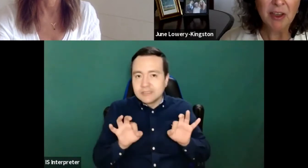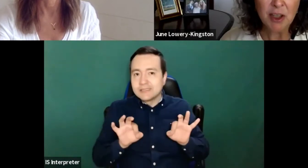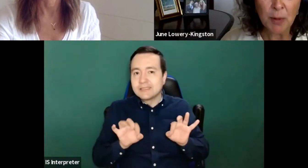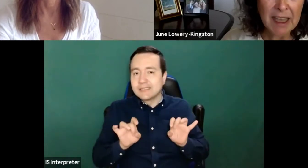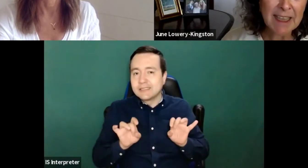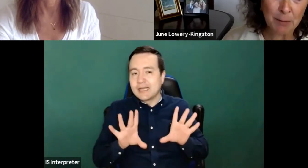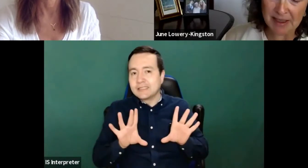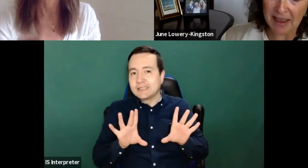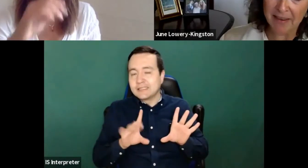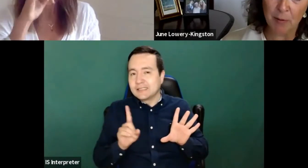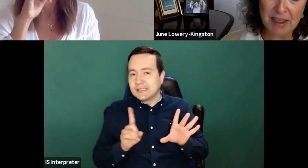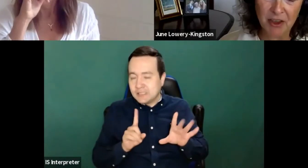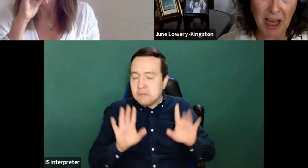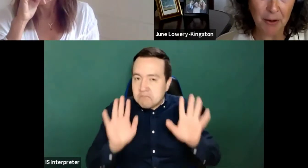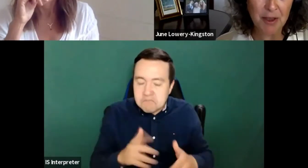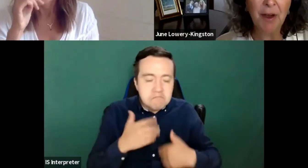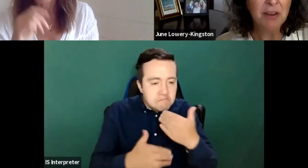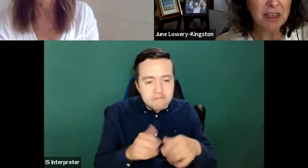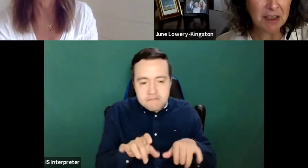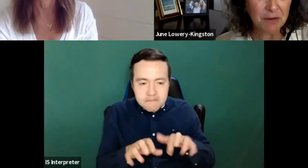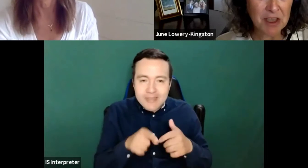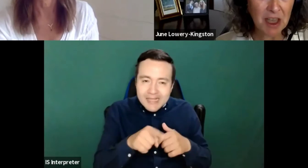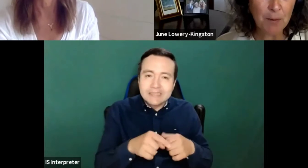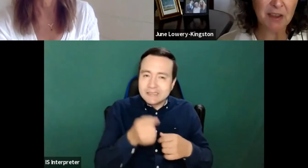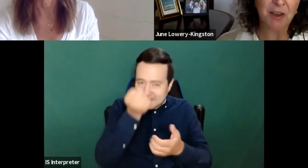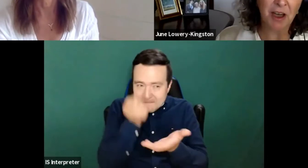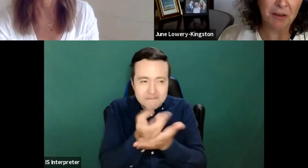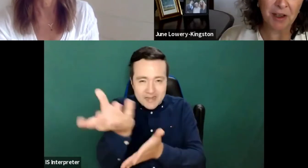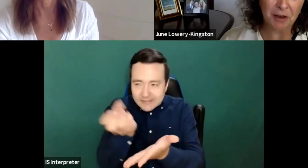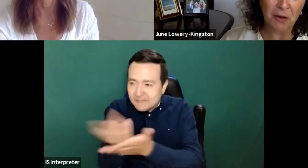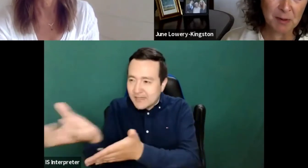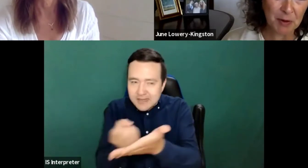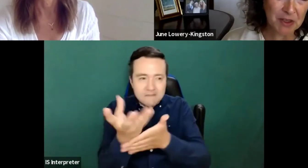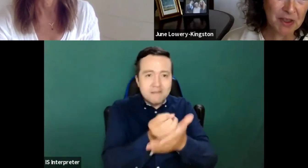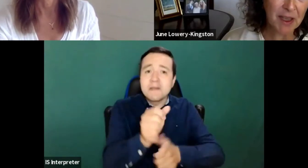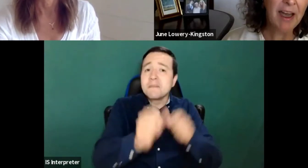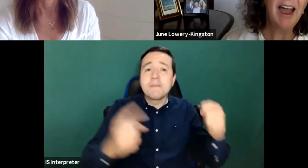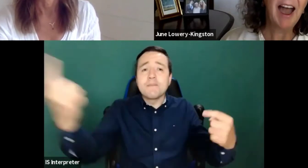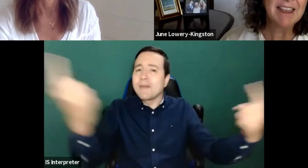So please help us get that message out to these different types of kind of correspondents.